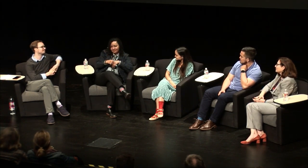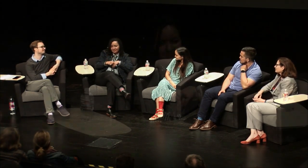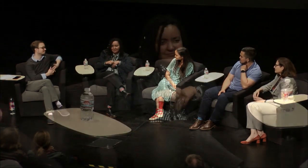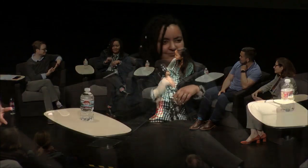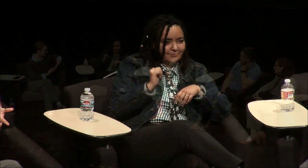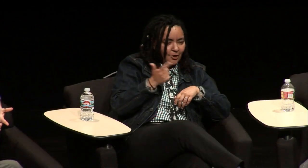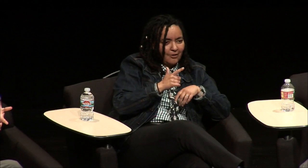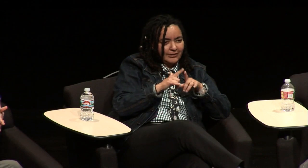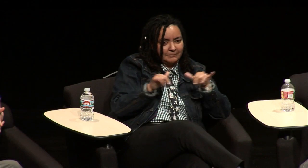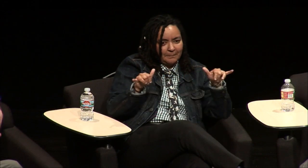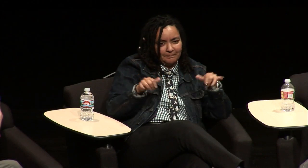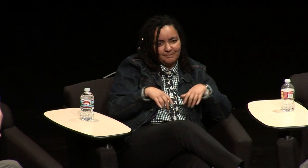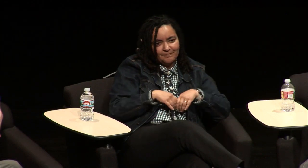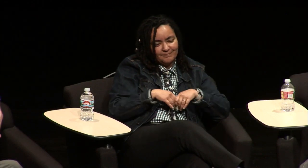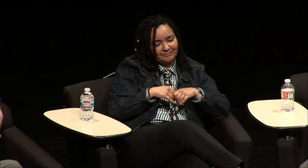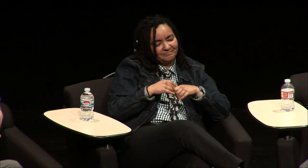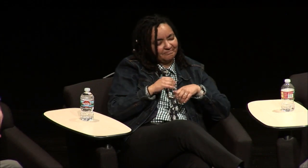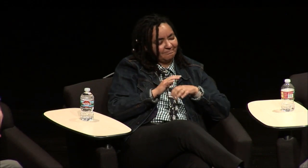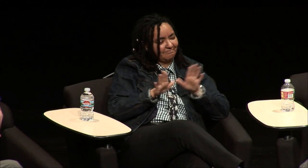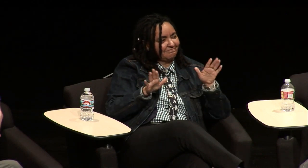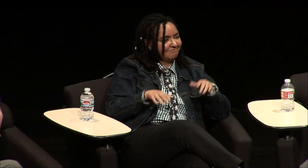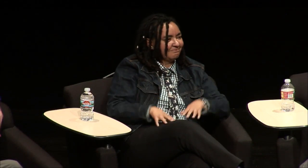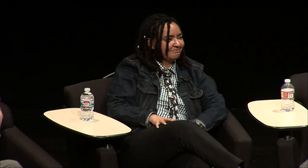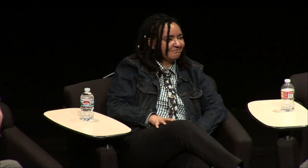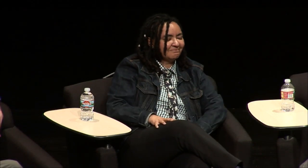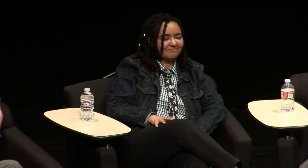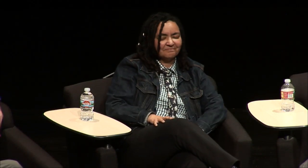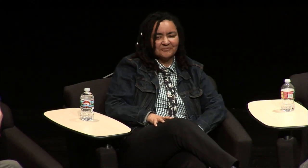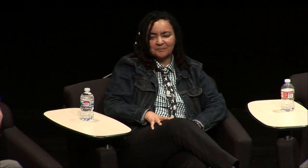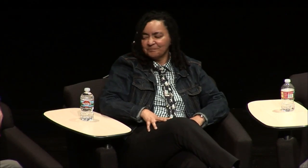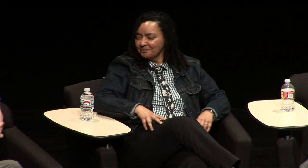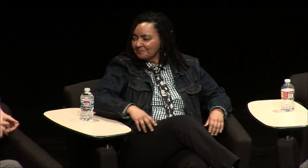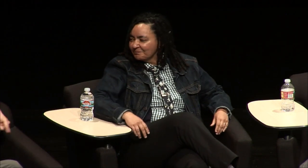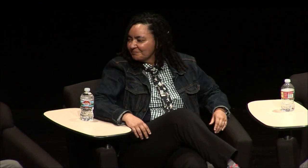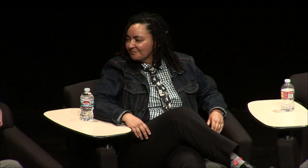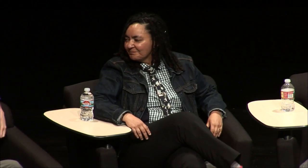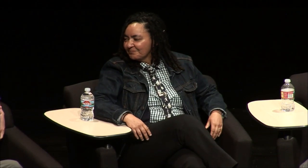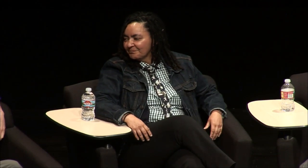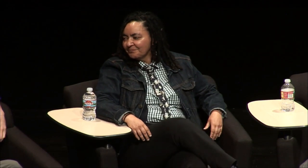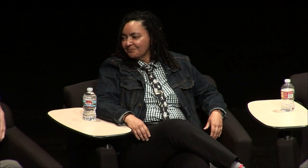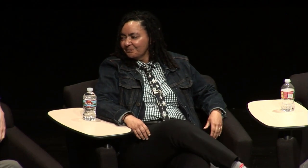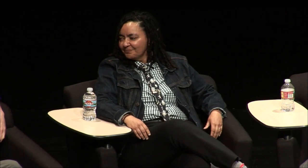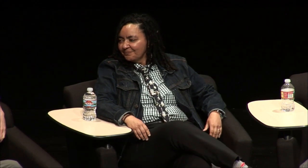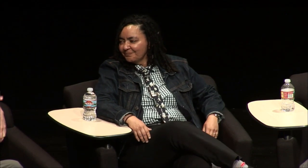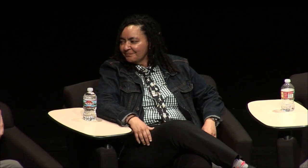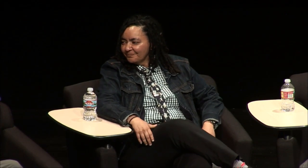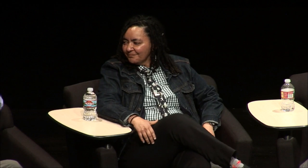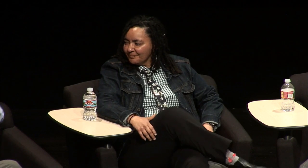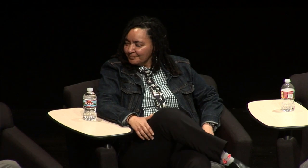They all come first, they all come first. They're all at the same time.